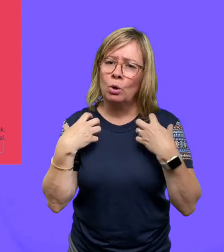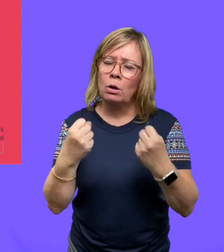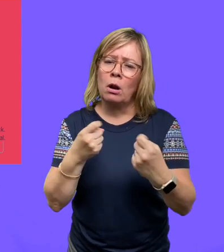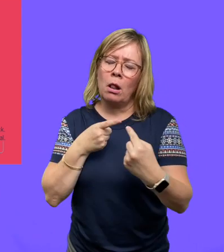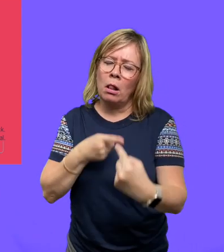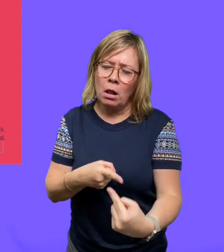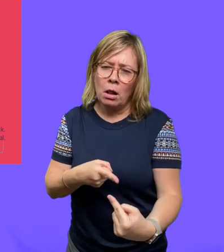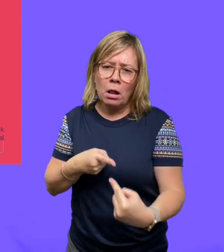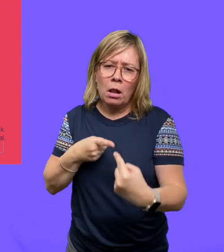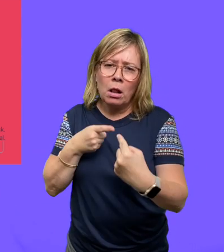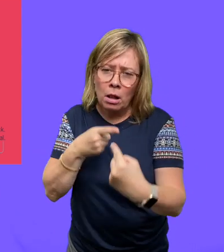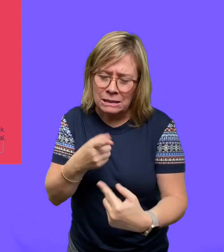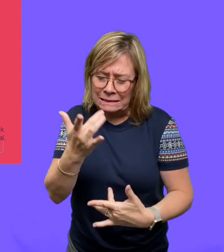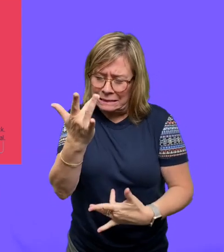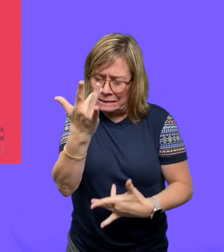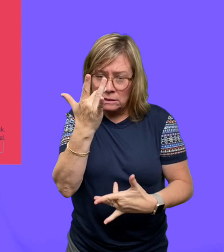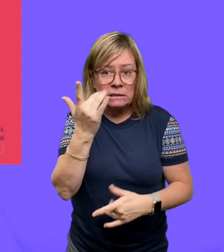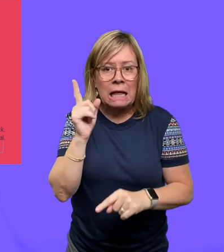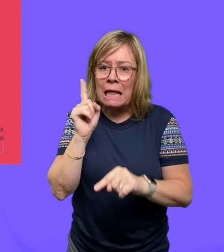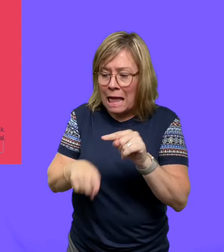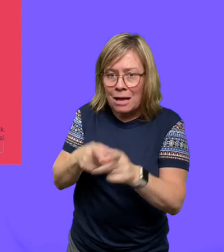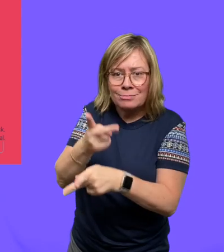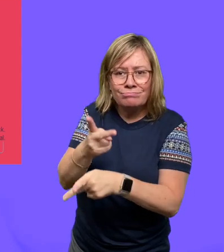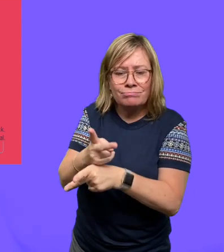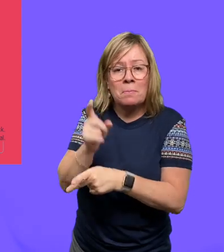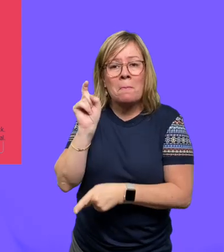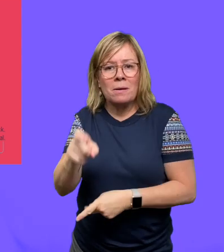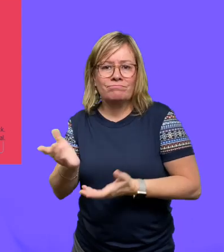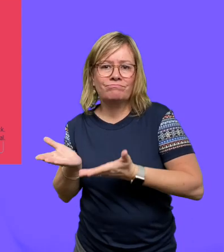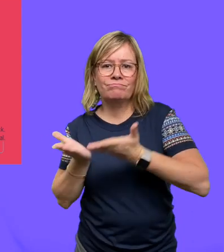recover. They're unable to take care of it themselves,